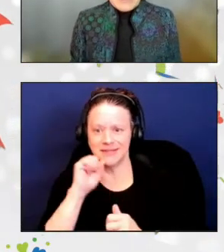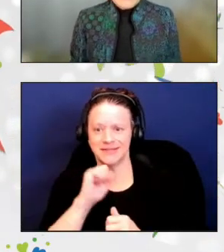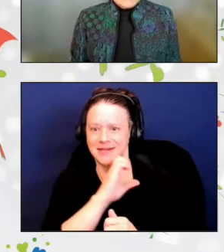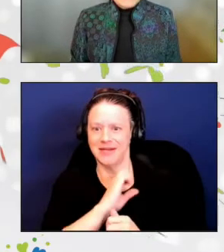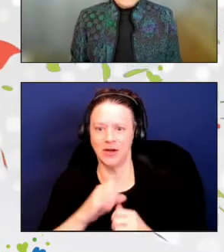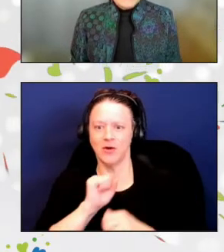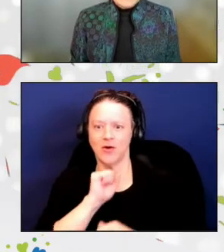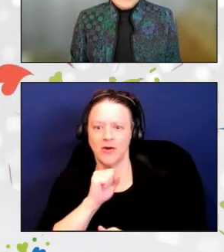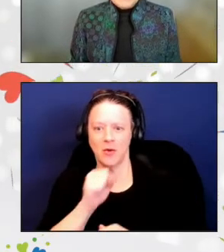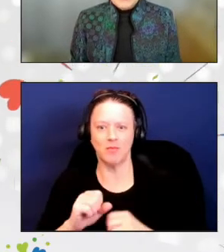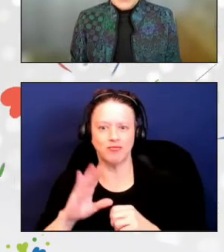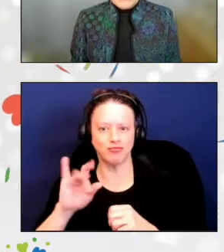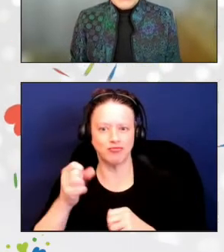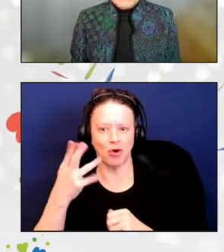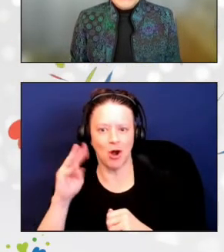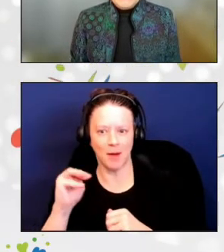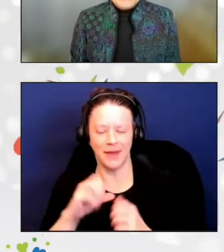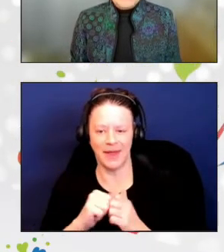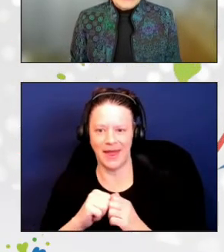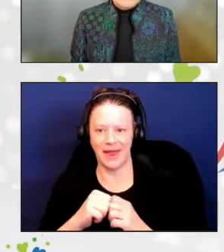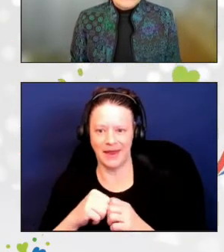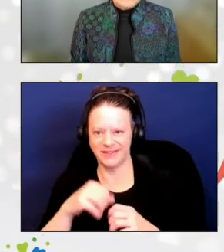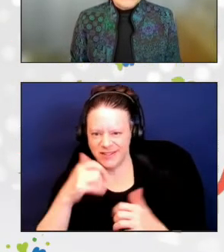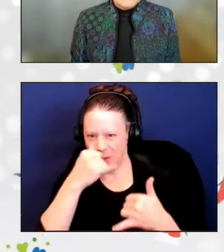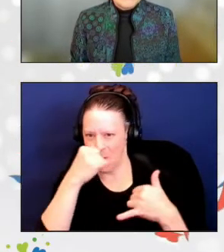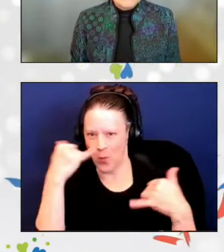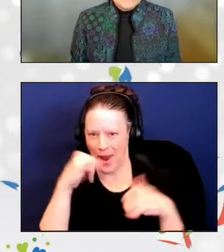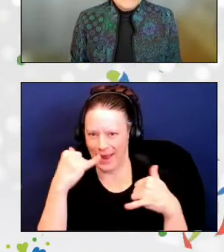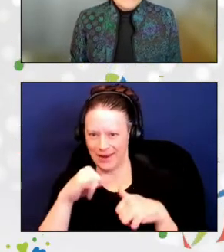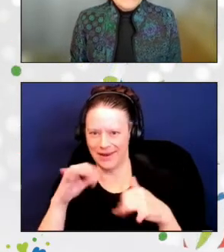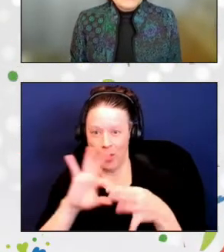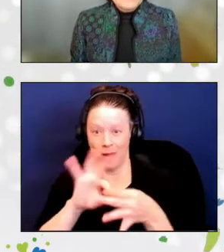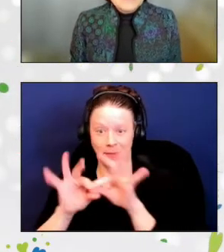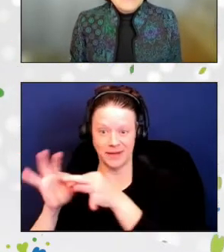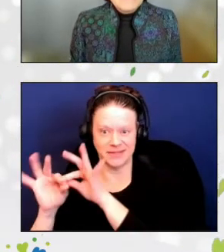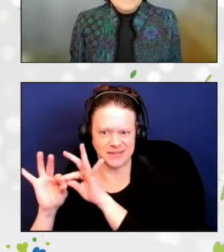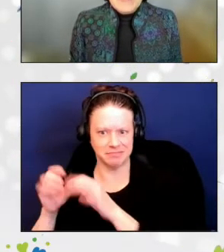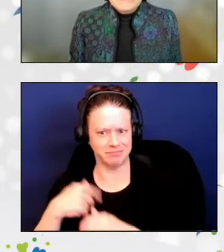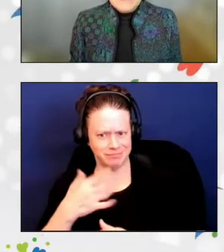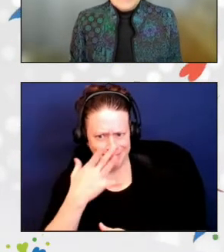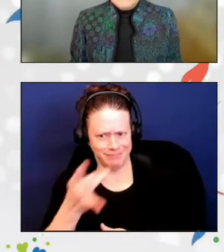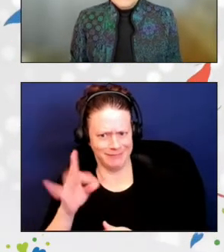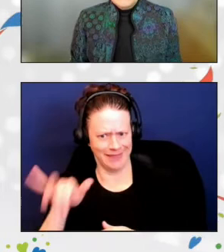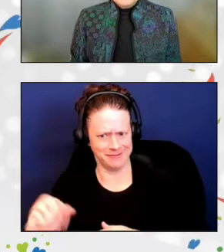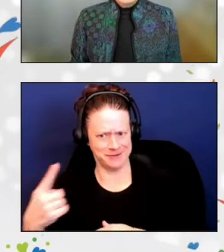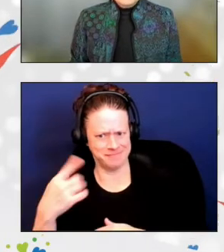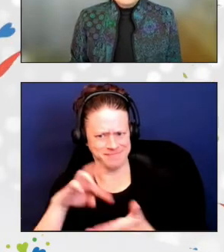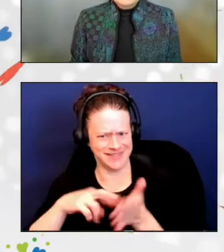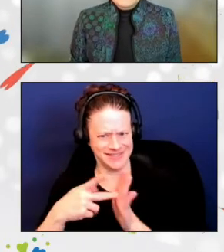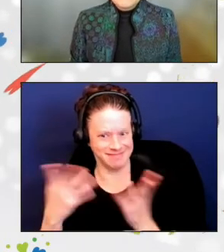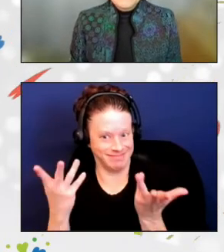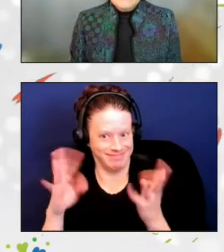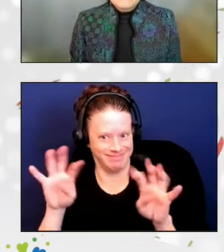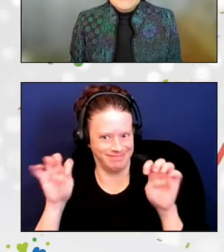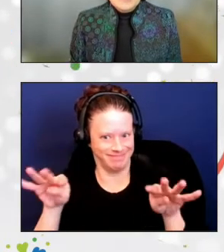And I have to admit, I am curious to understand what that involves. At the beginning of the pandemic, Mary Jo and her team